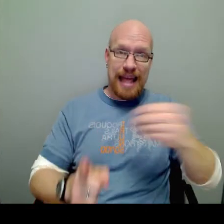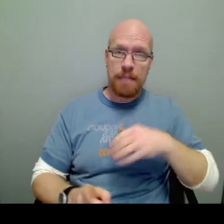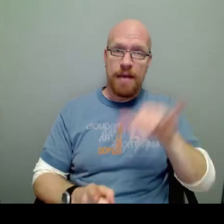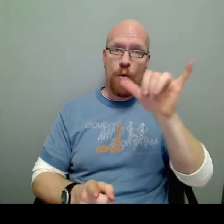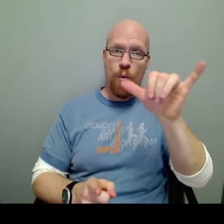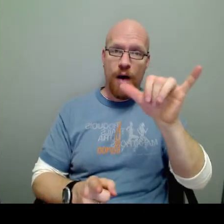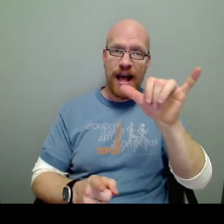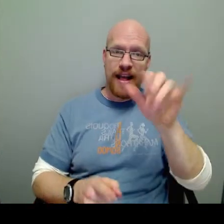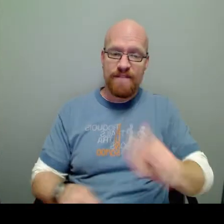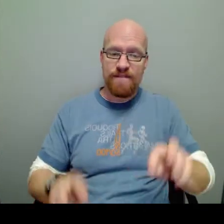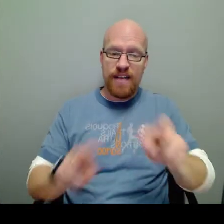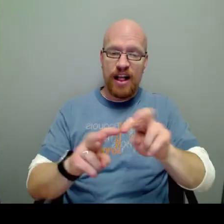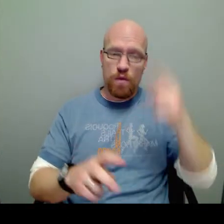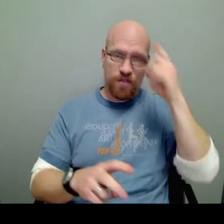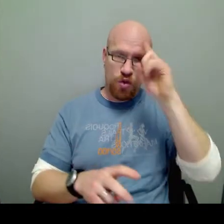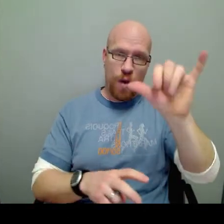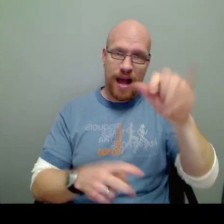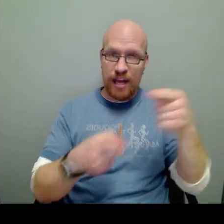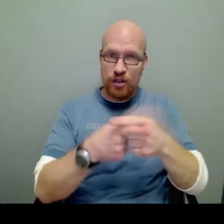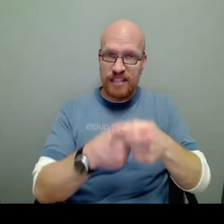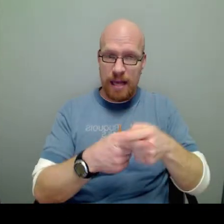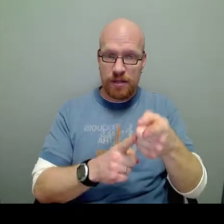and my Y value for the Y intercept.